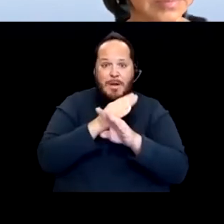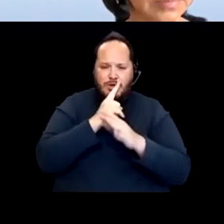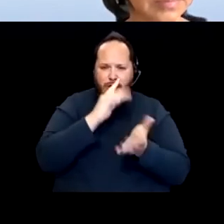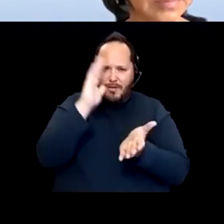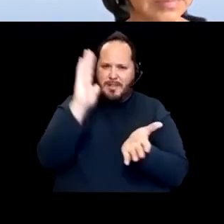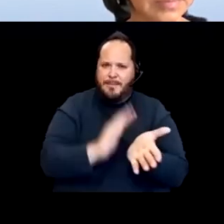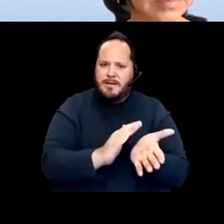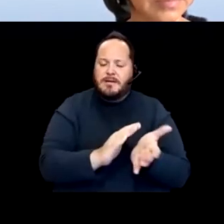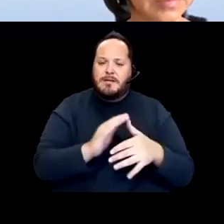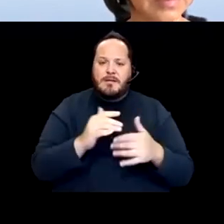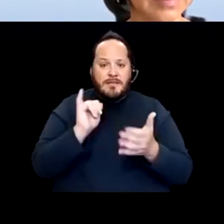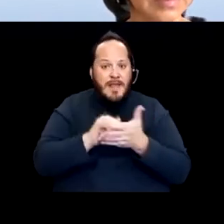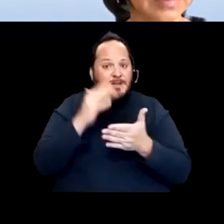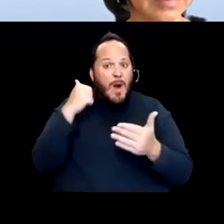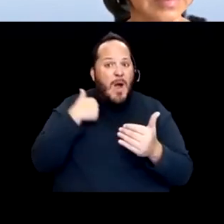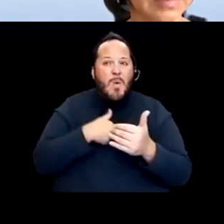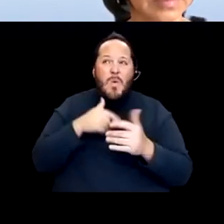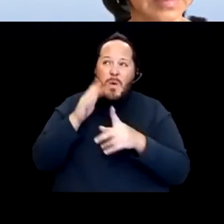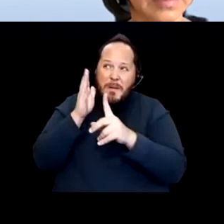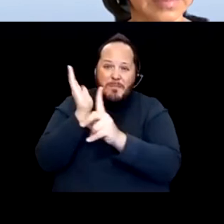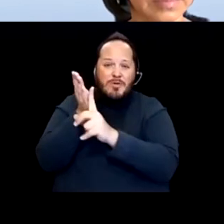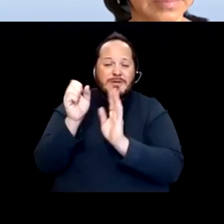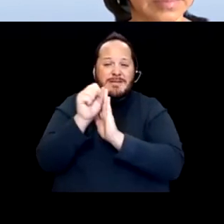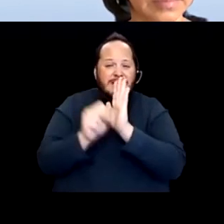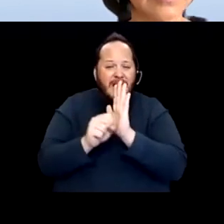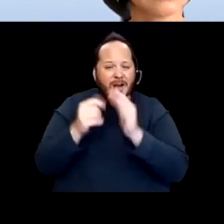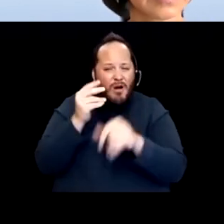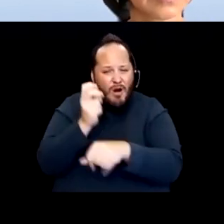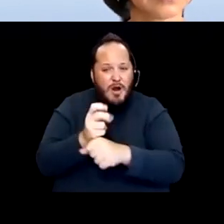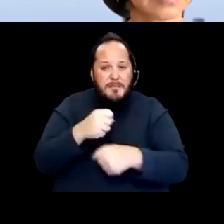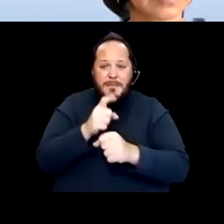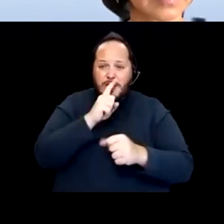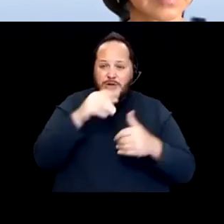make sure that there's multiple transportation offers opportunities to get to a clinic.